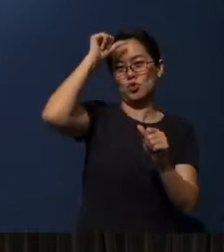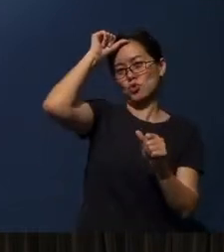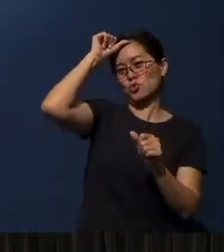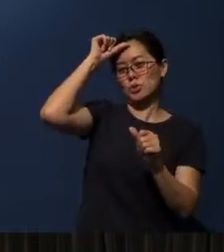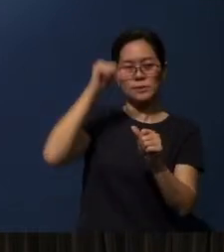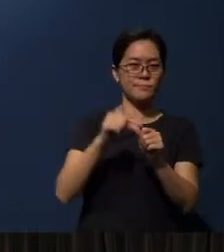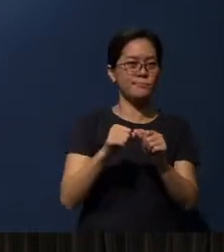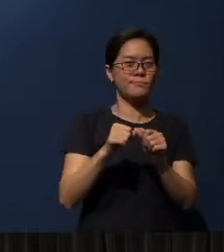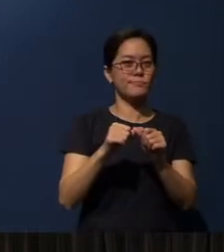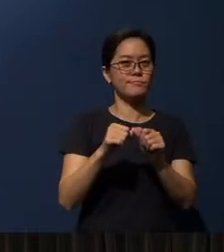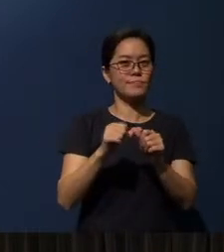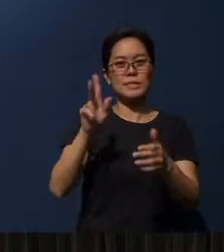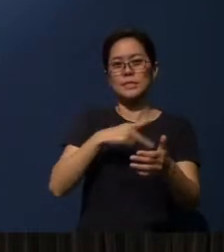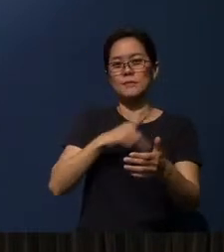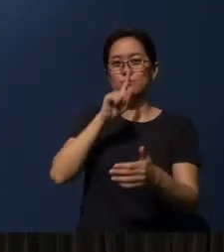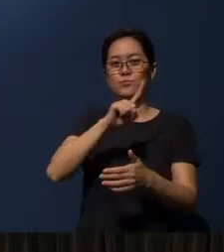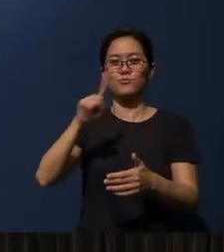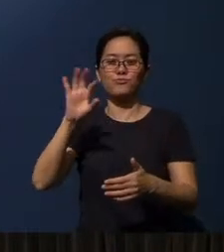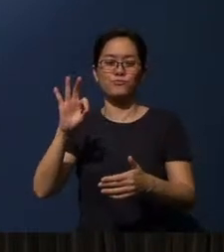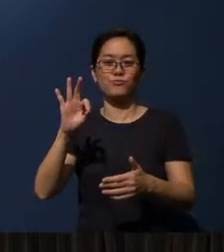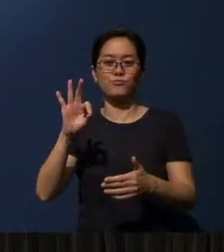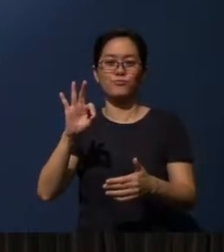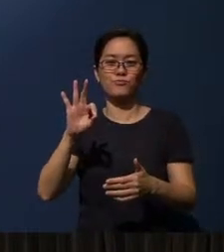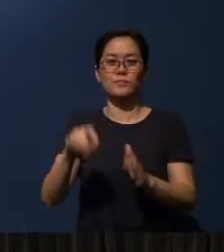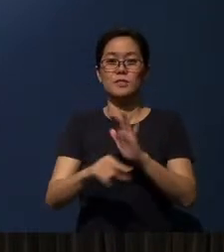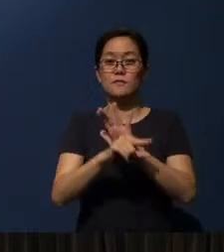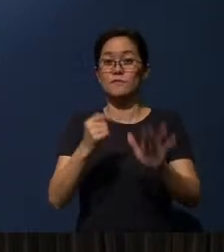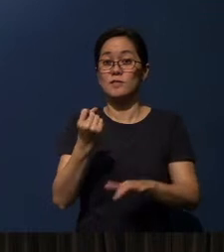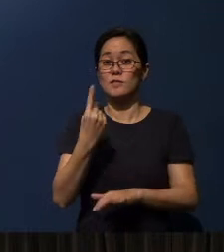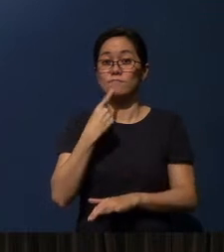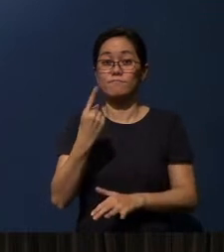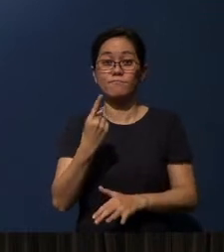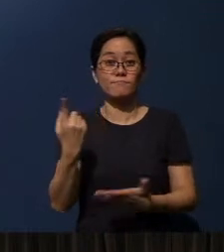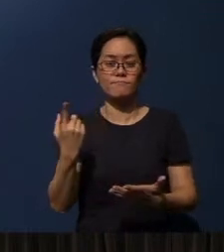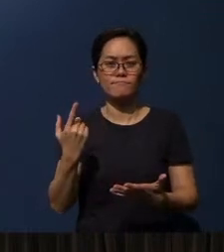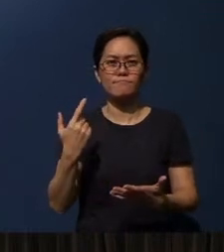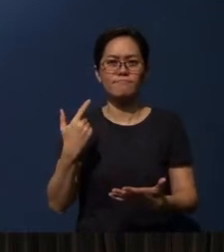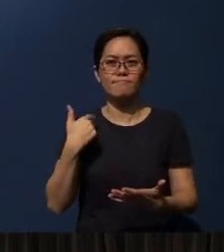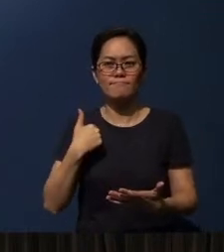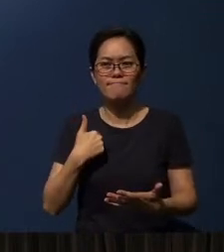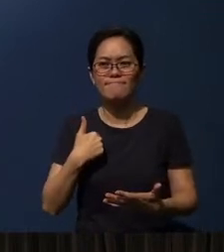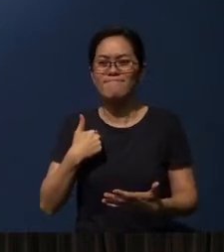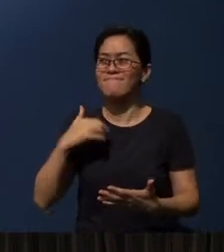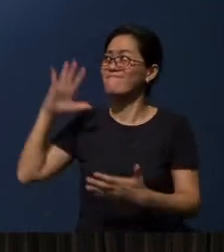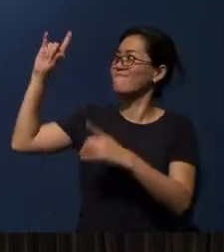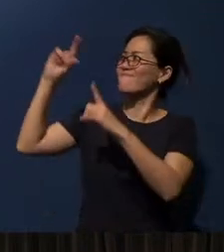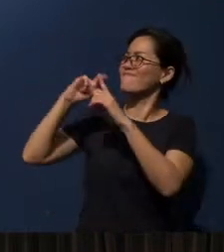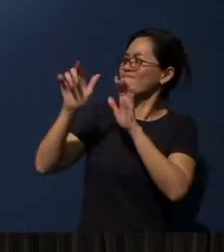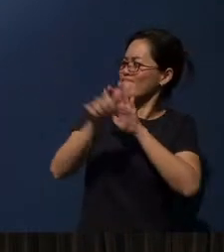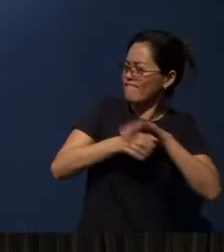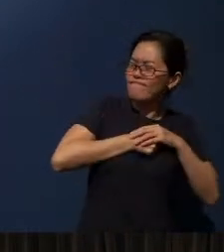Psalms 119 : 11 says this, “I have hidden Your word in my heart